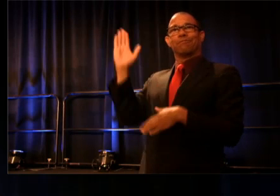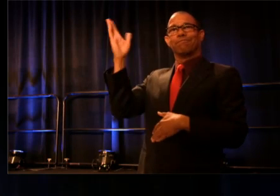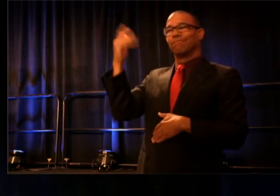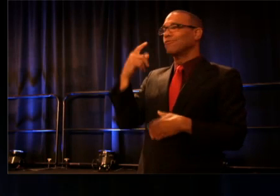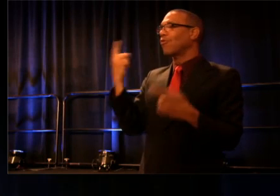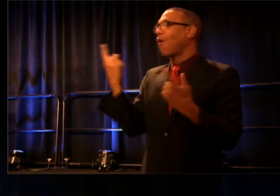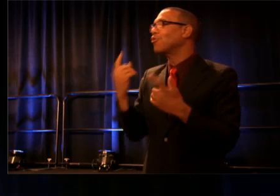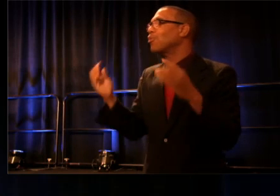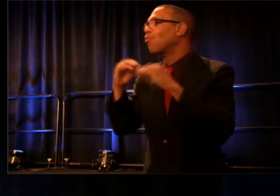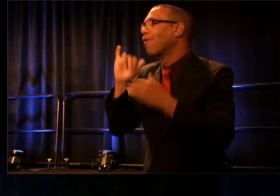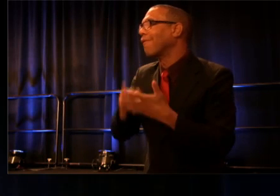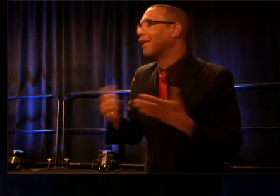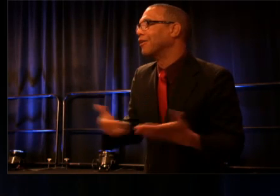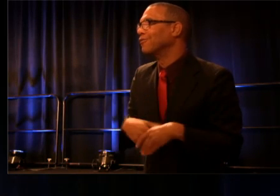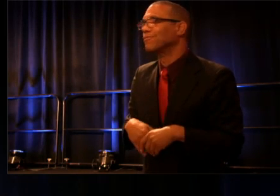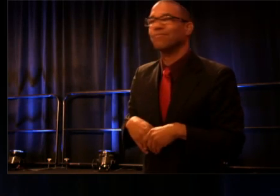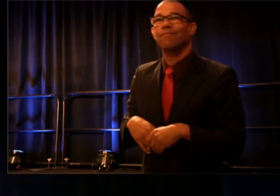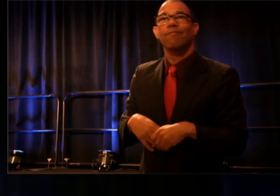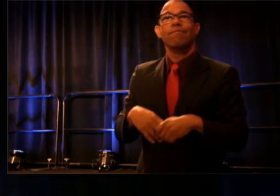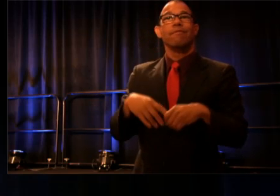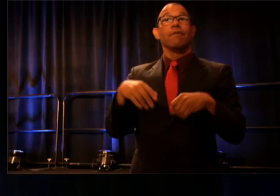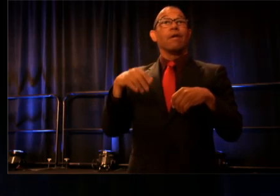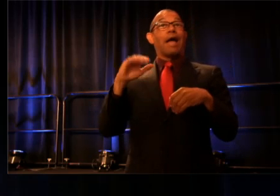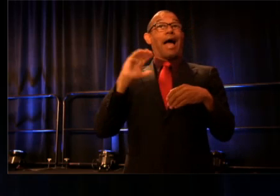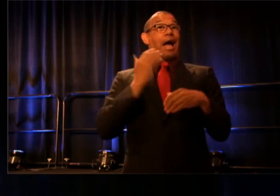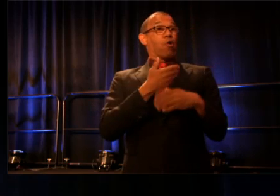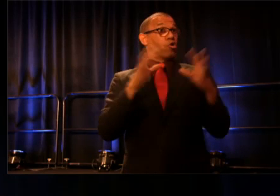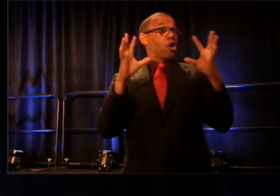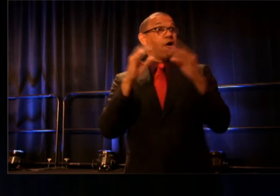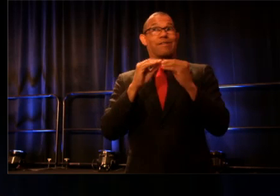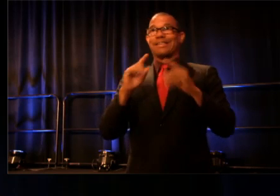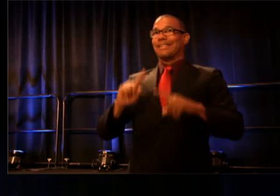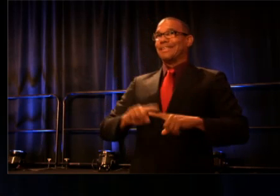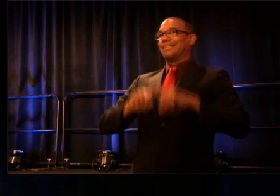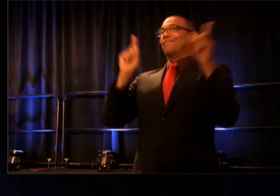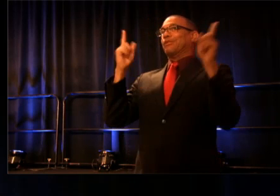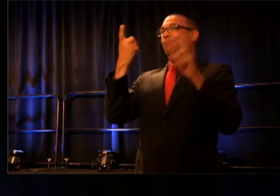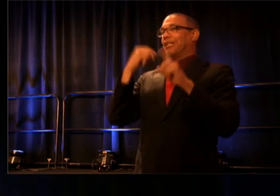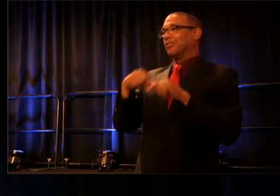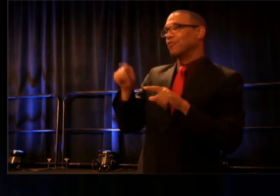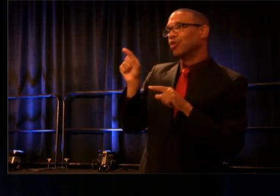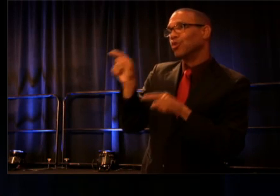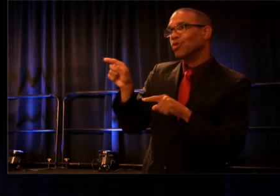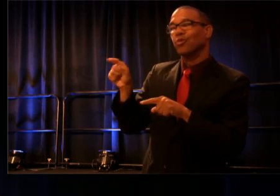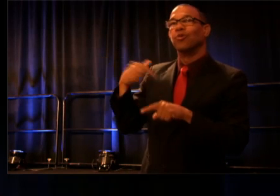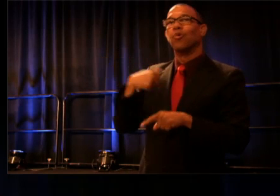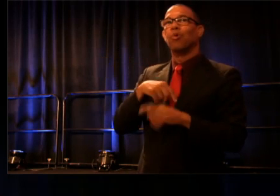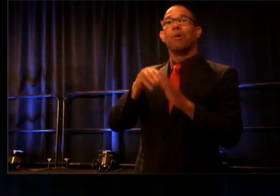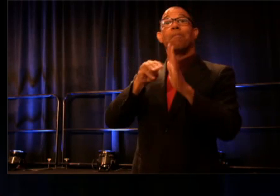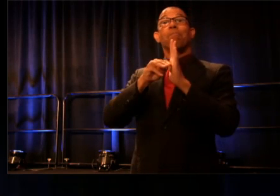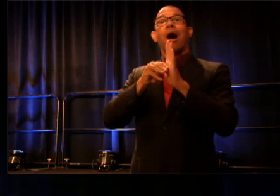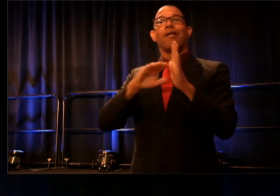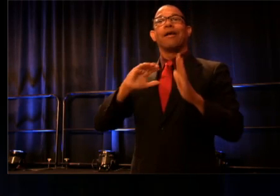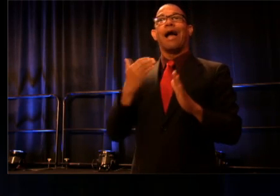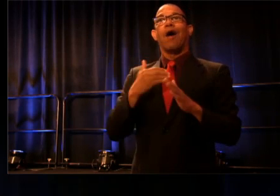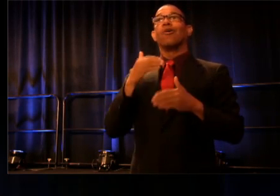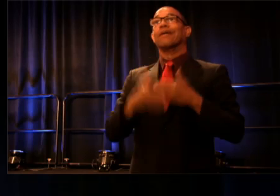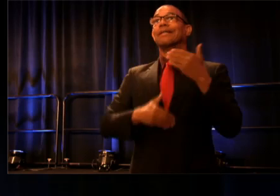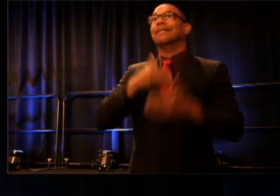The conference is different because of you, and we're different because of you. so we're modeling our movement and leading the charge